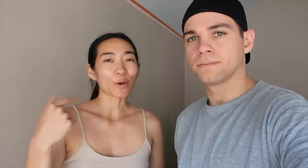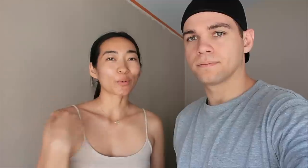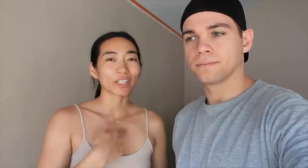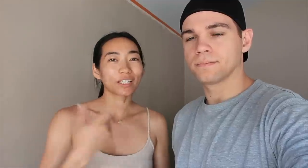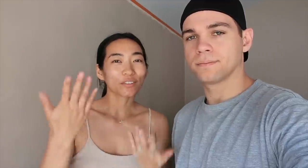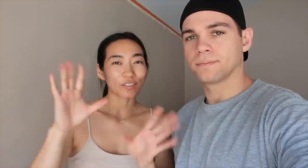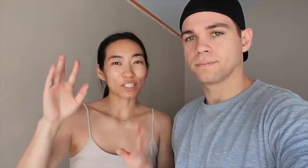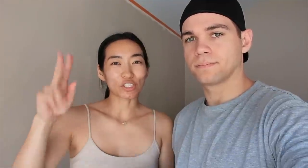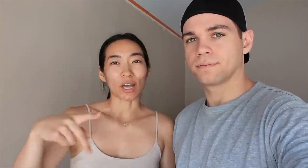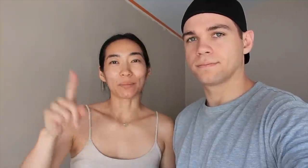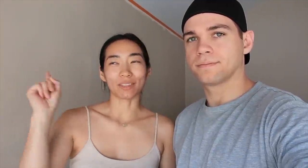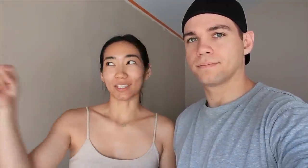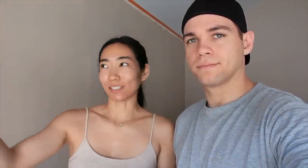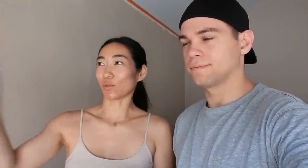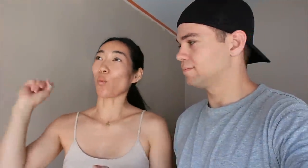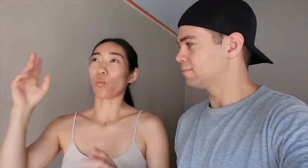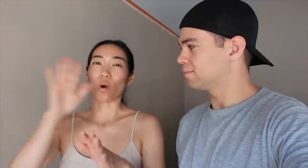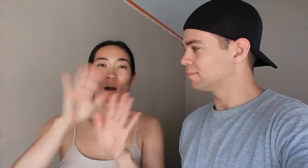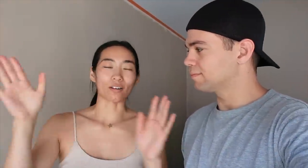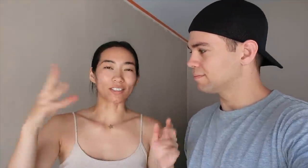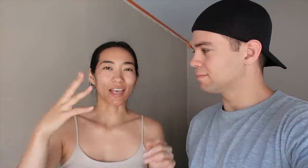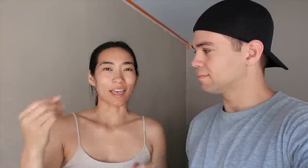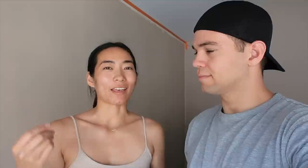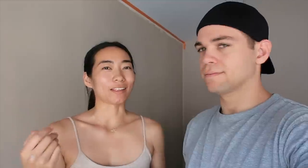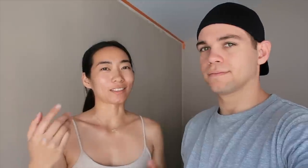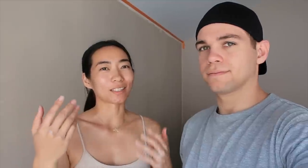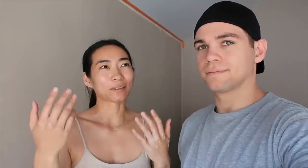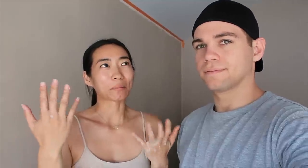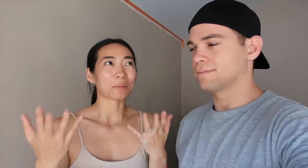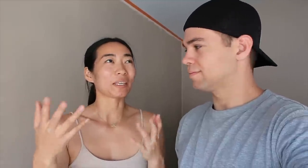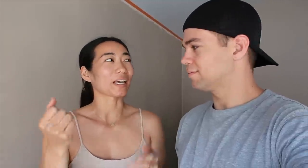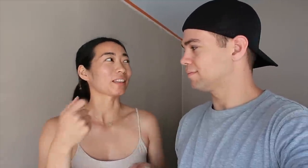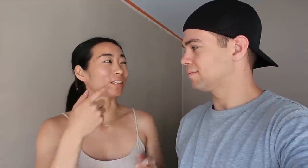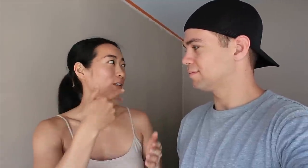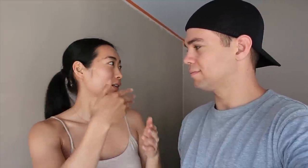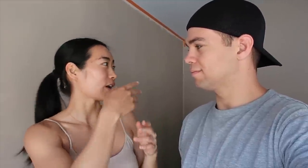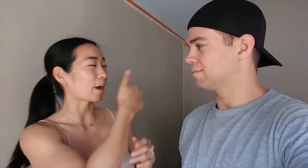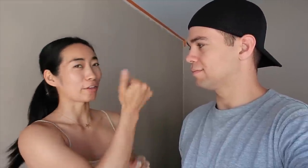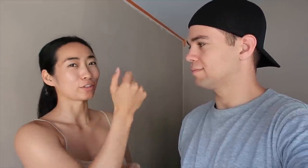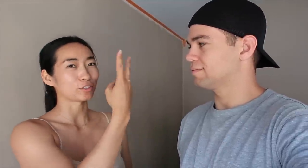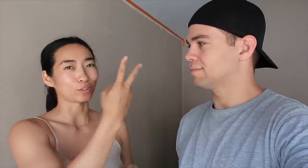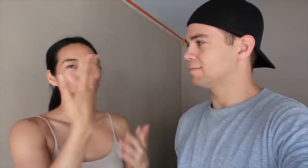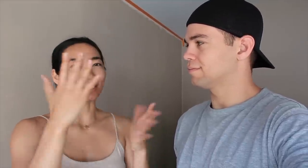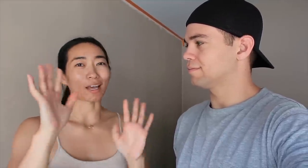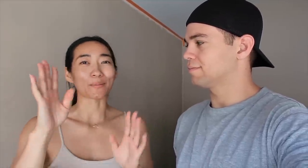We're gonna finish up these walls and maybe get the other two done